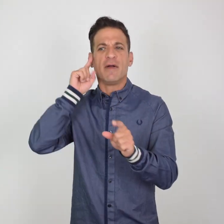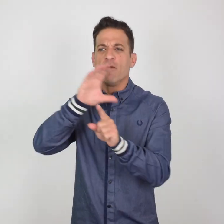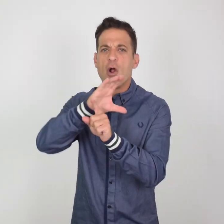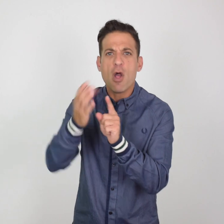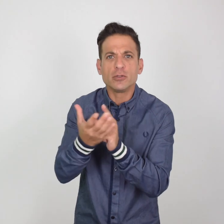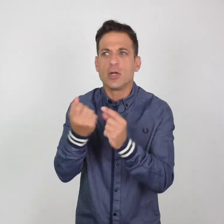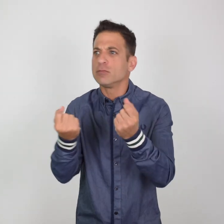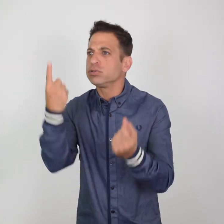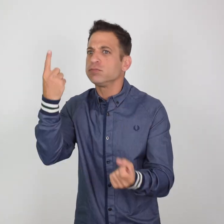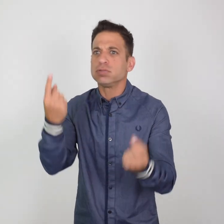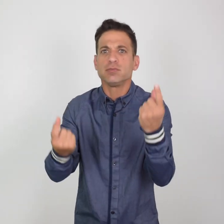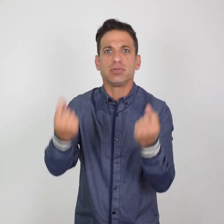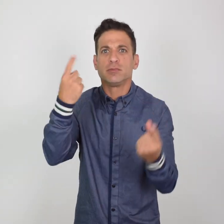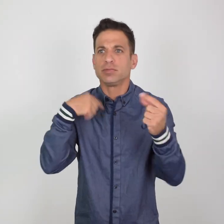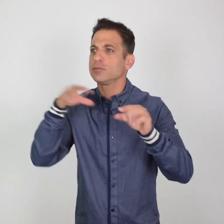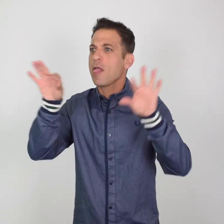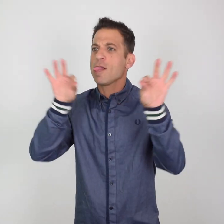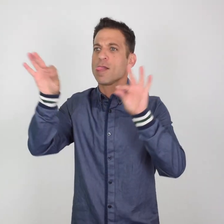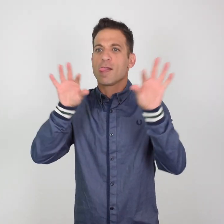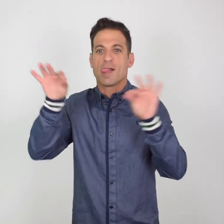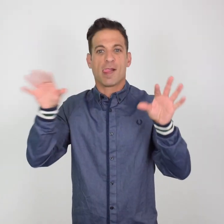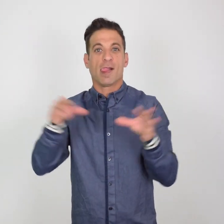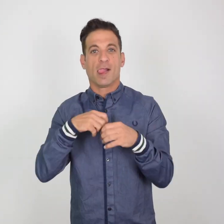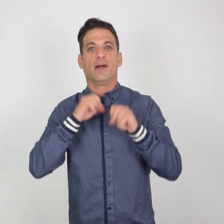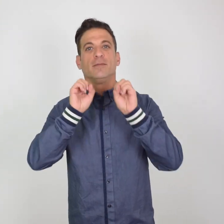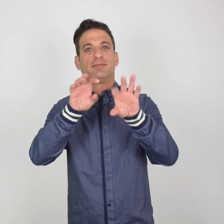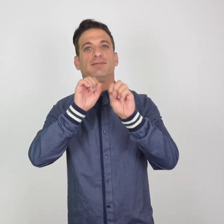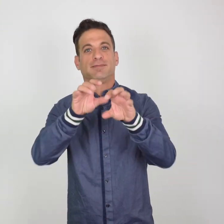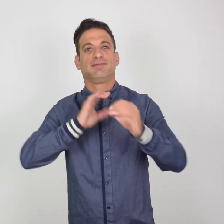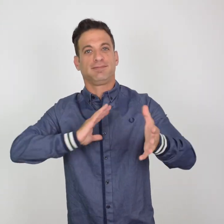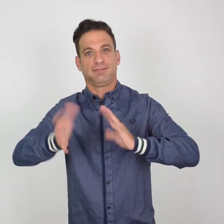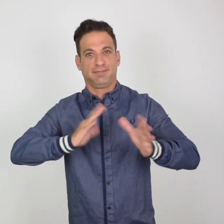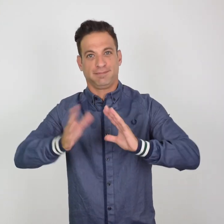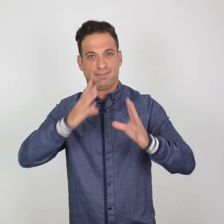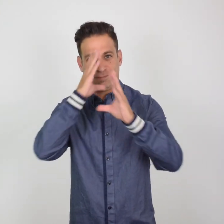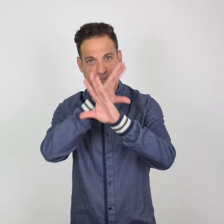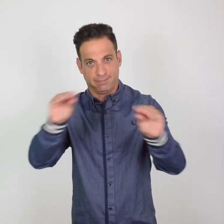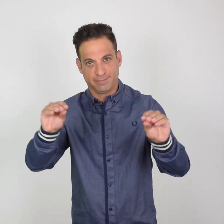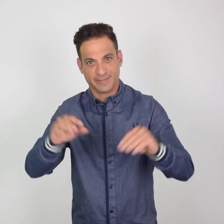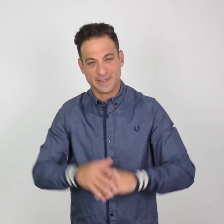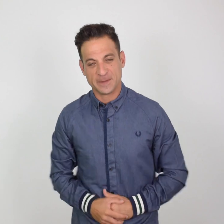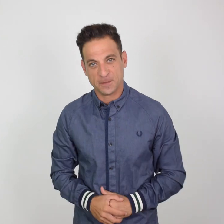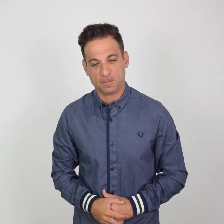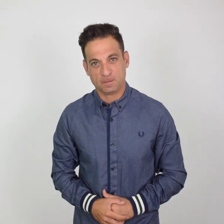about Deaf people, culture, and communities around the world.